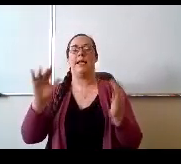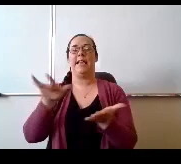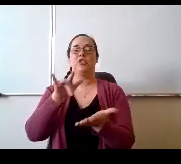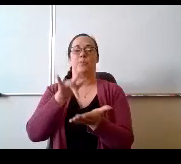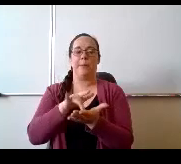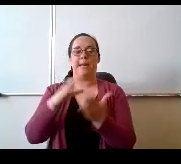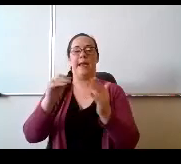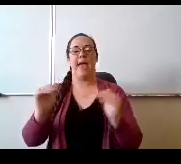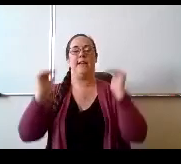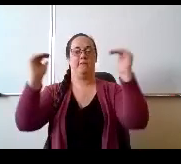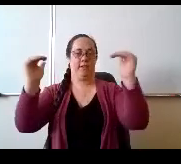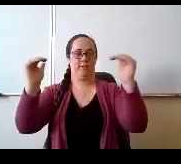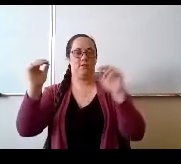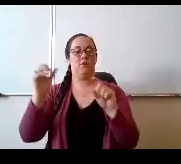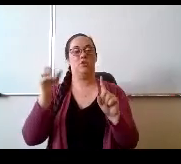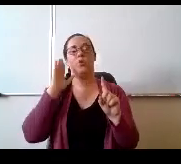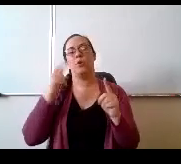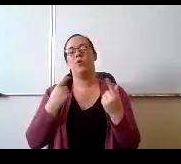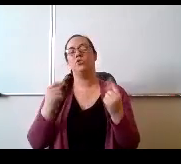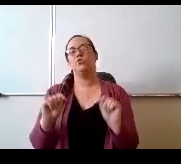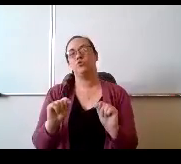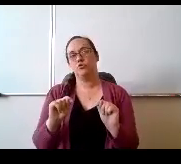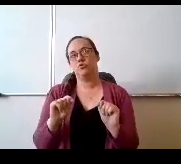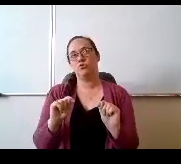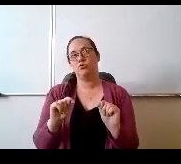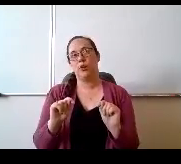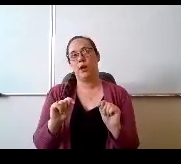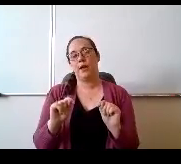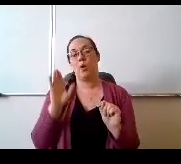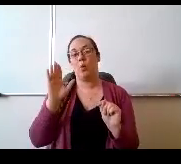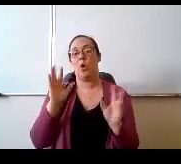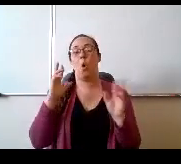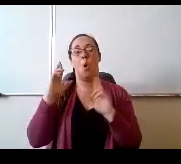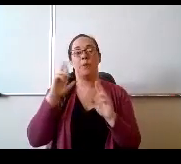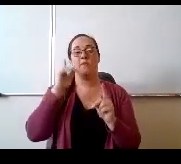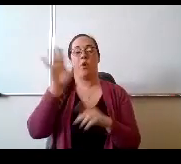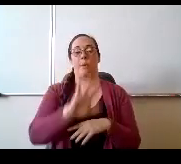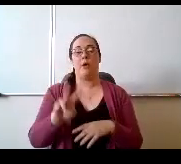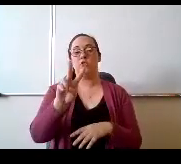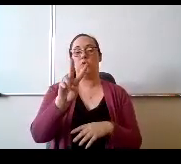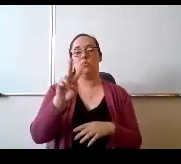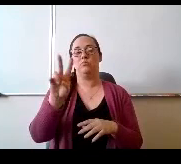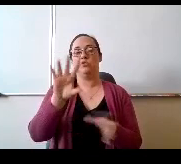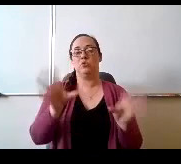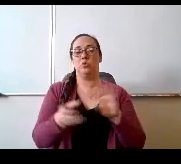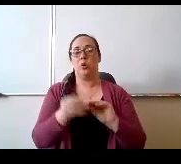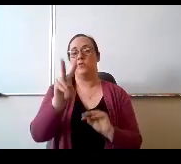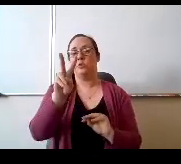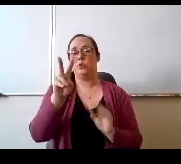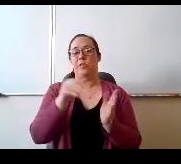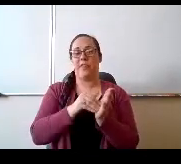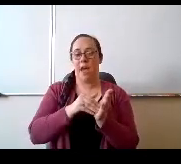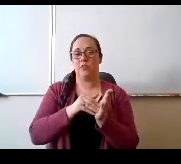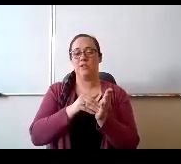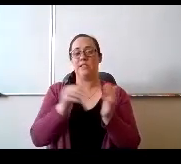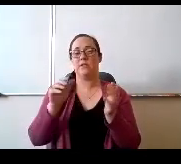that we we could offer with kids. I think we could do more, but our staff are being pulled